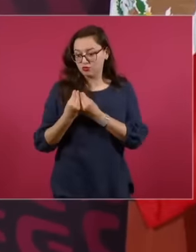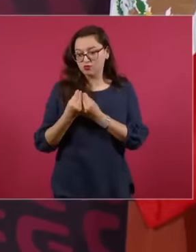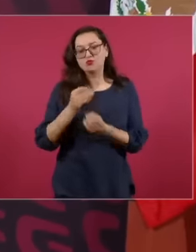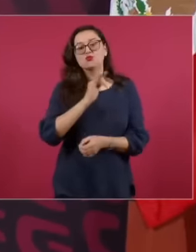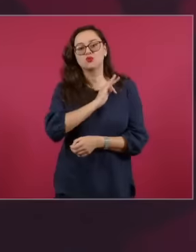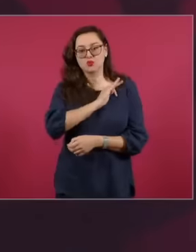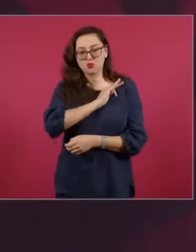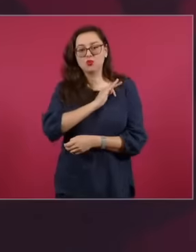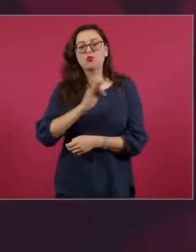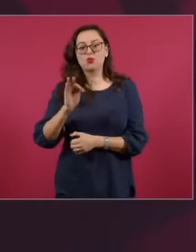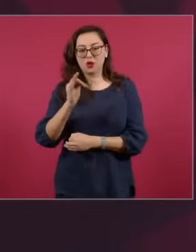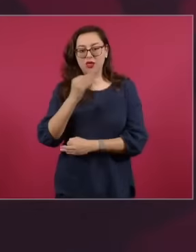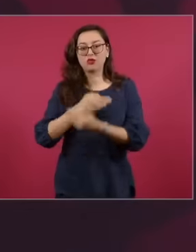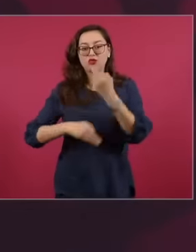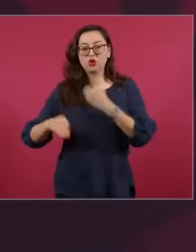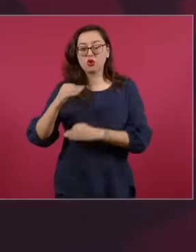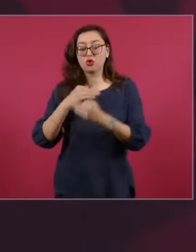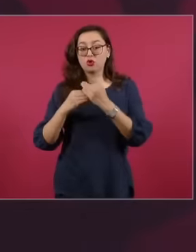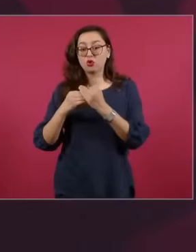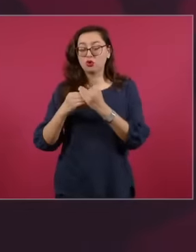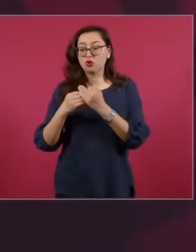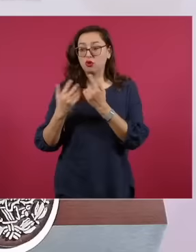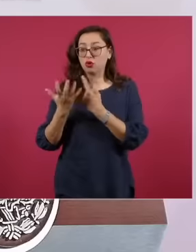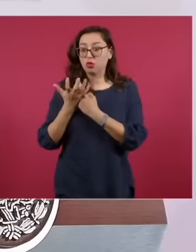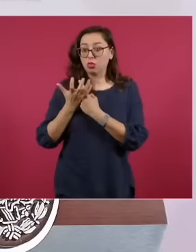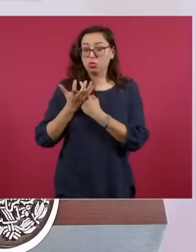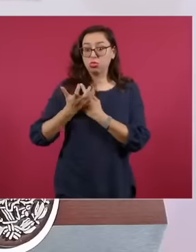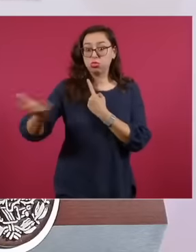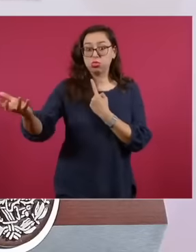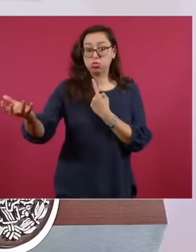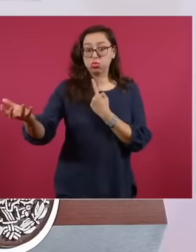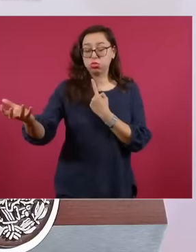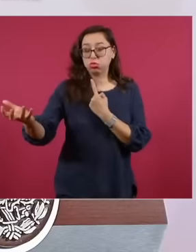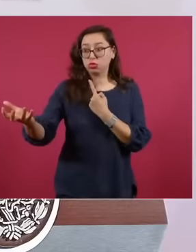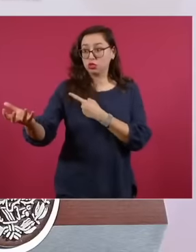know whose phrase it is with the people, everything without the people,